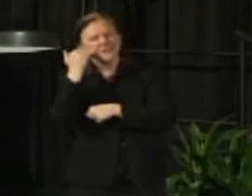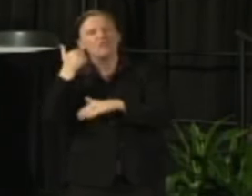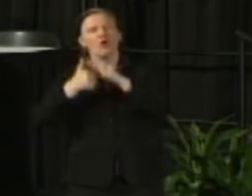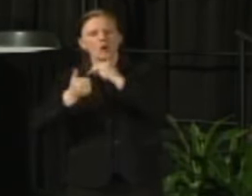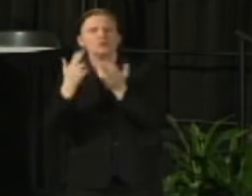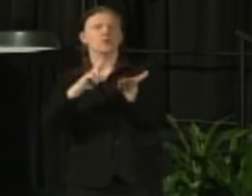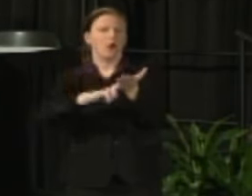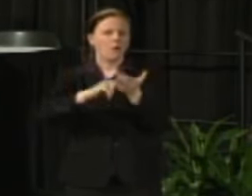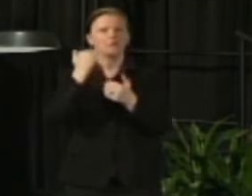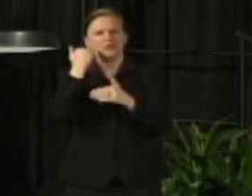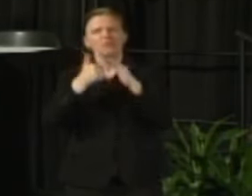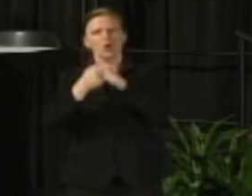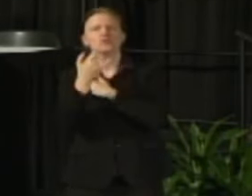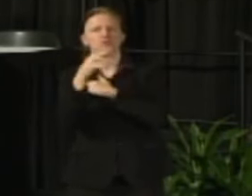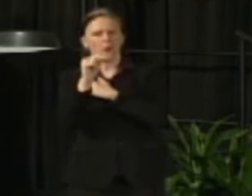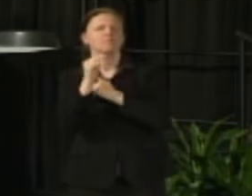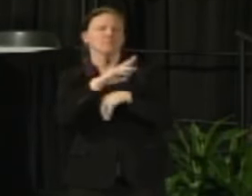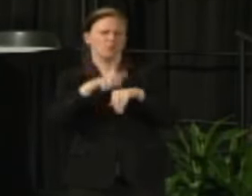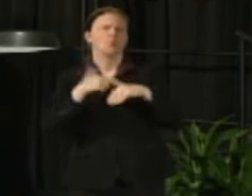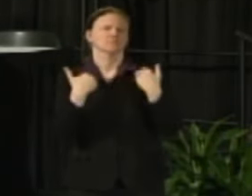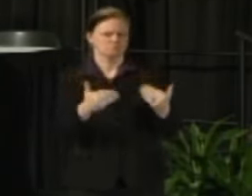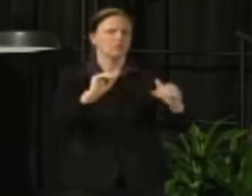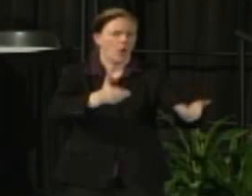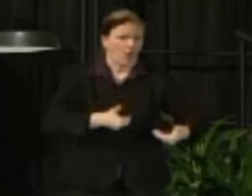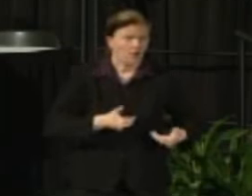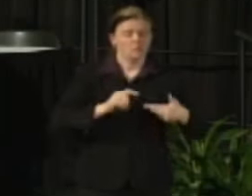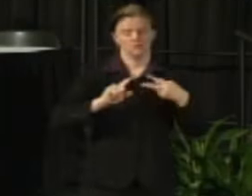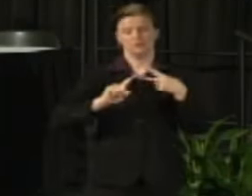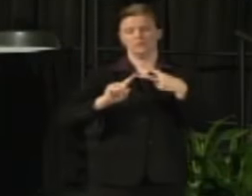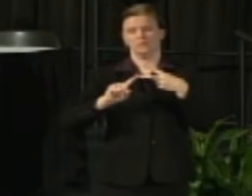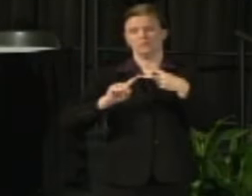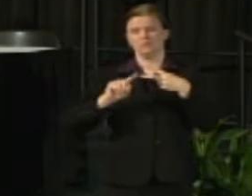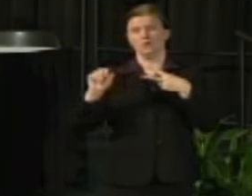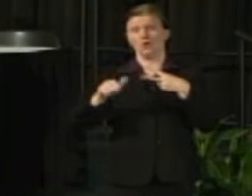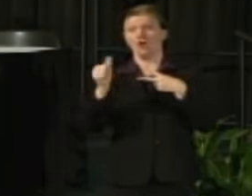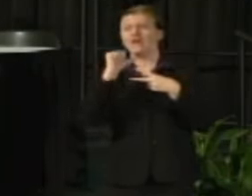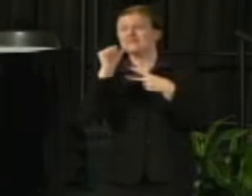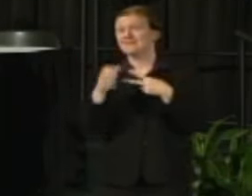The second piece of this is to put a hold on all non-essential out of state travel